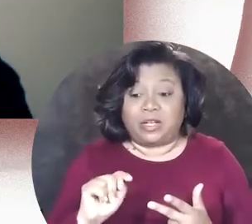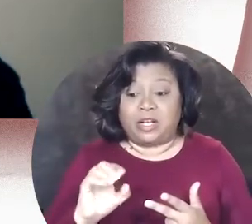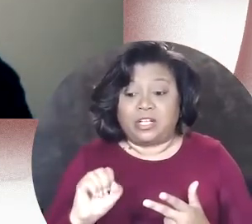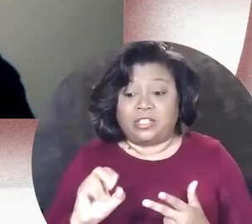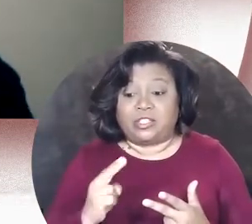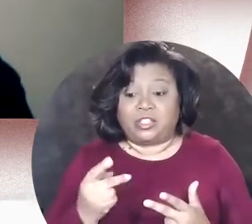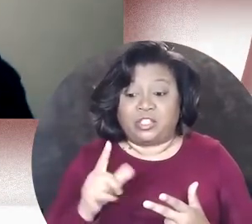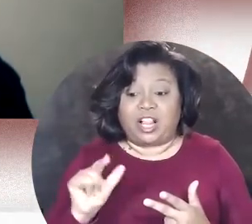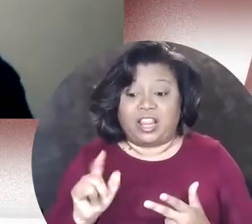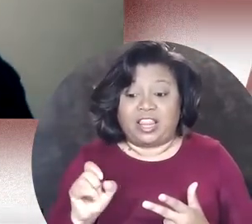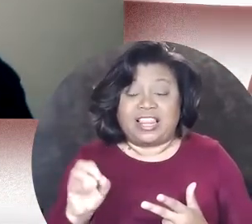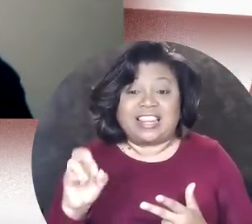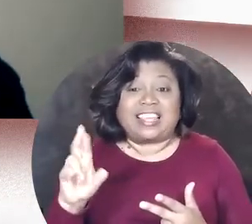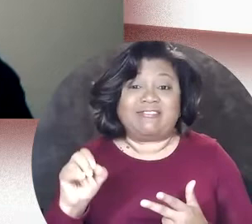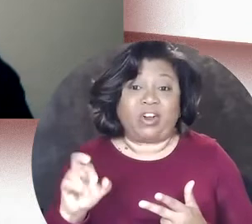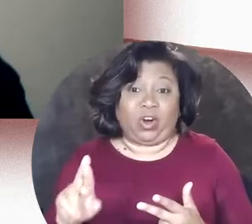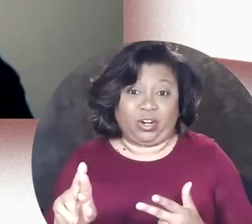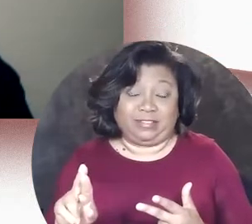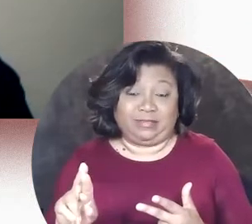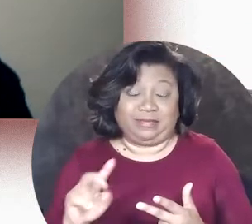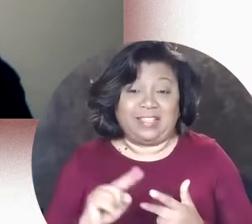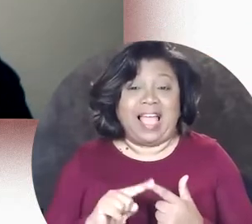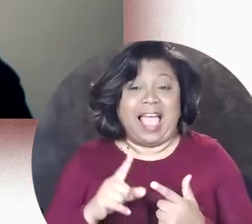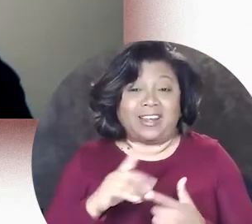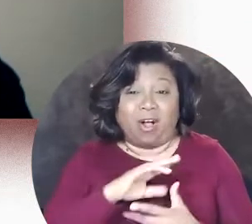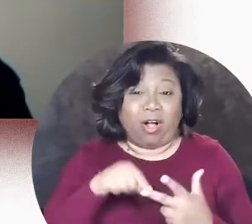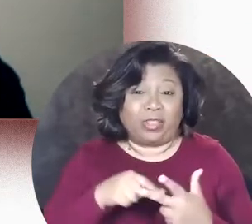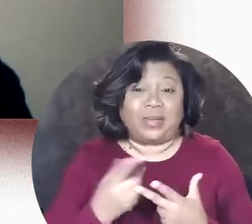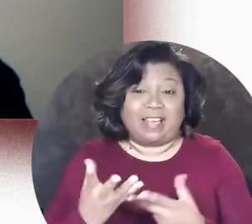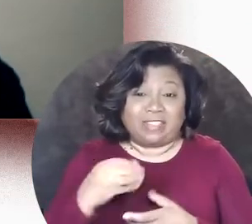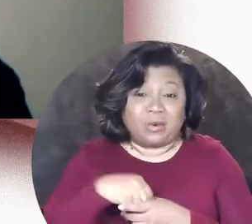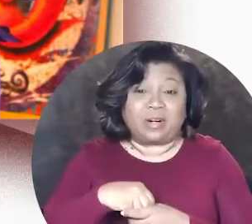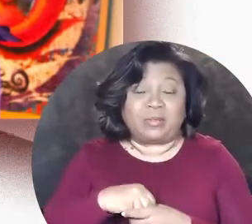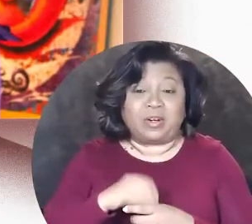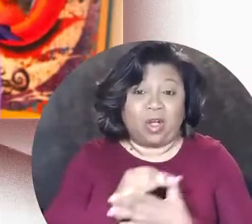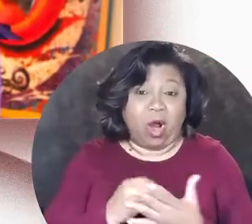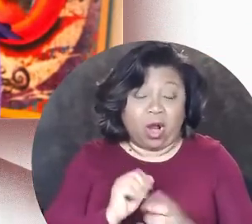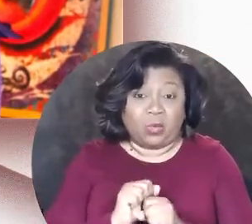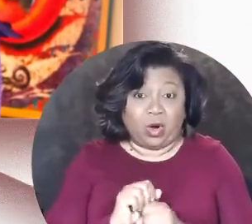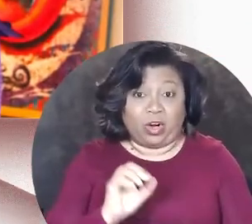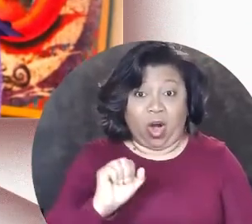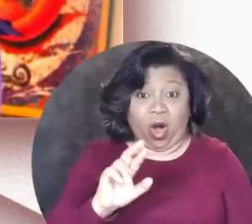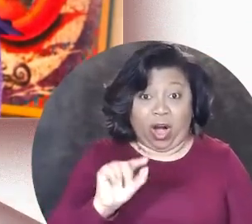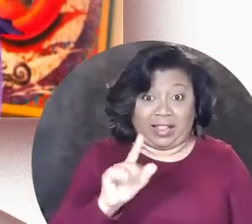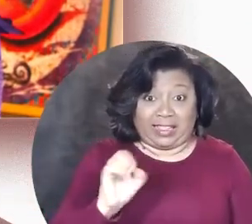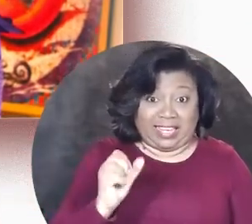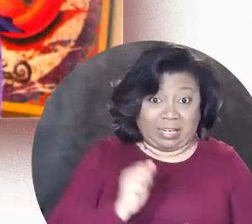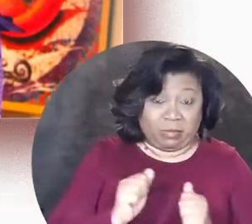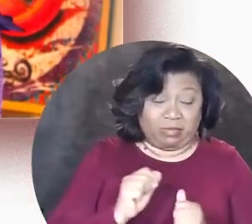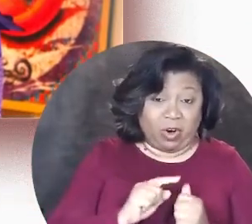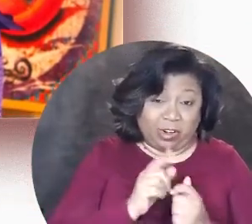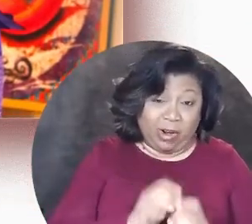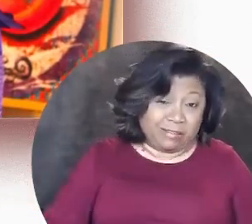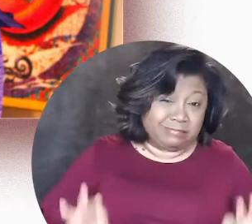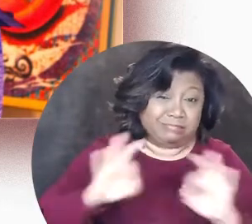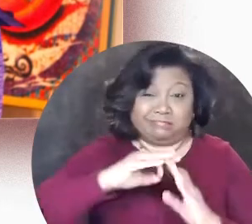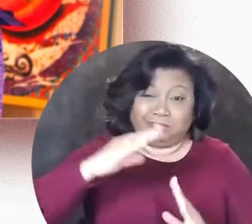work to incorporate their activism into their artwork Arlene has performed her critically-acclaimed